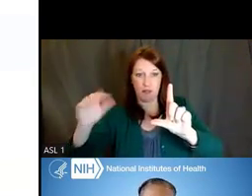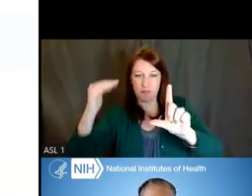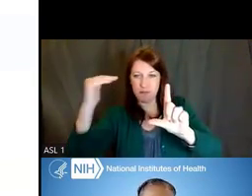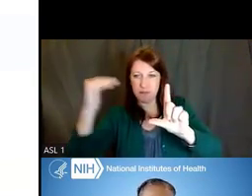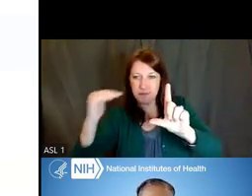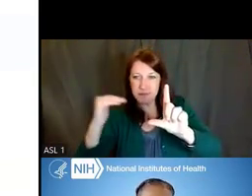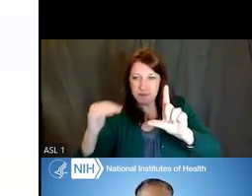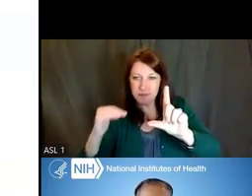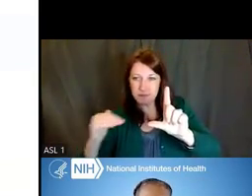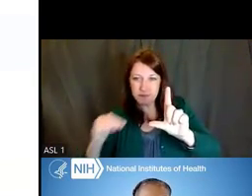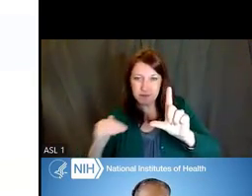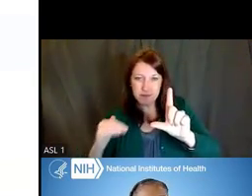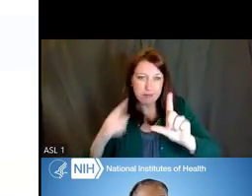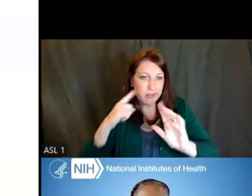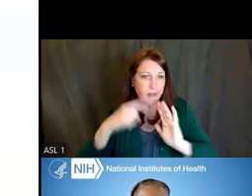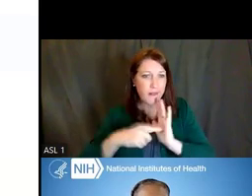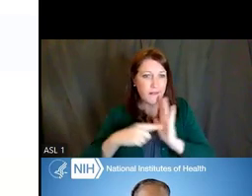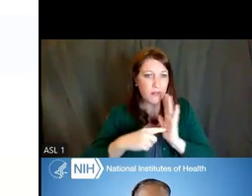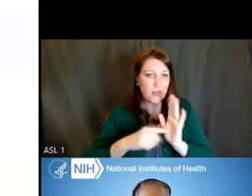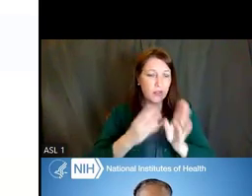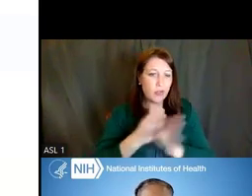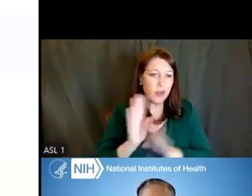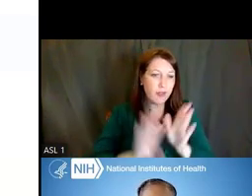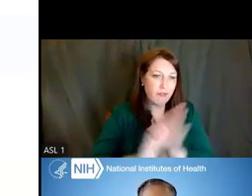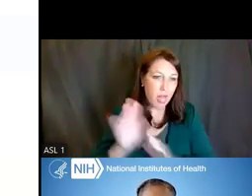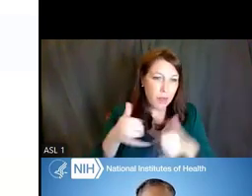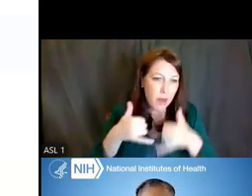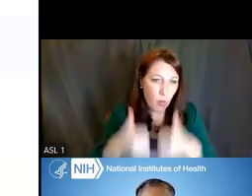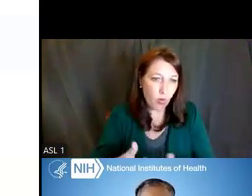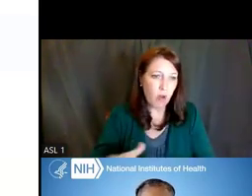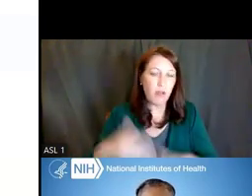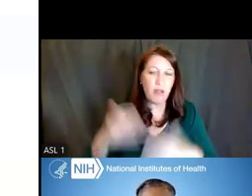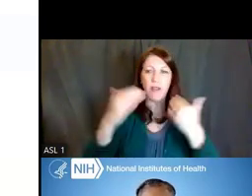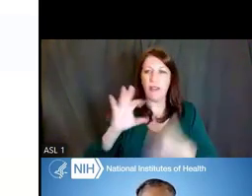let's just say, for example, a career development award, a fellowship application,